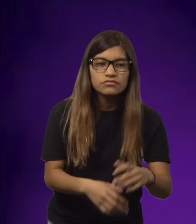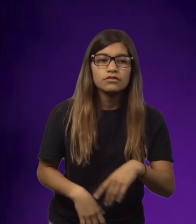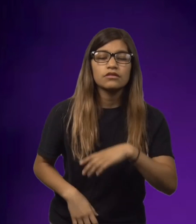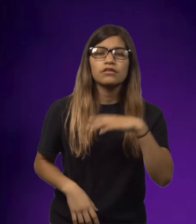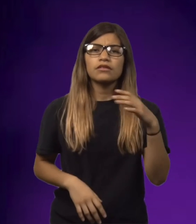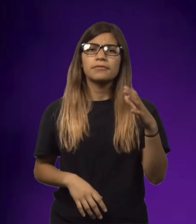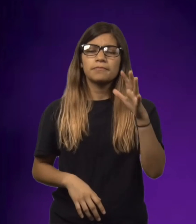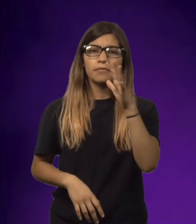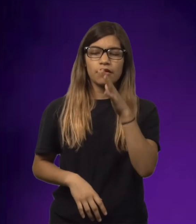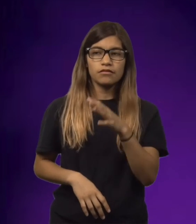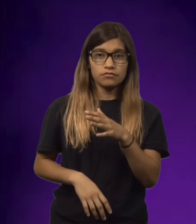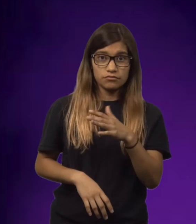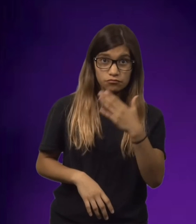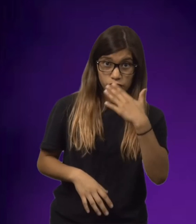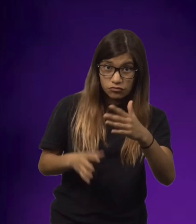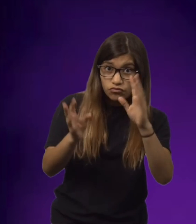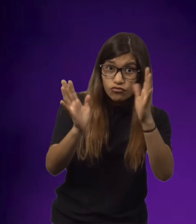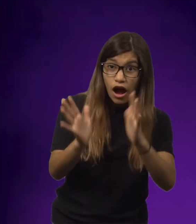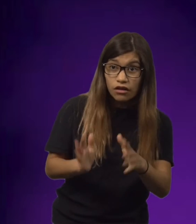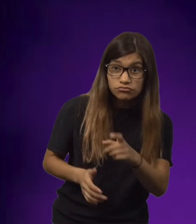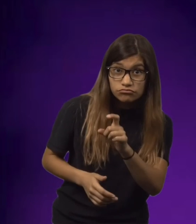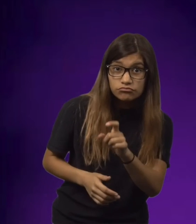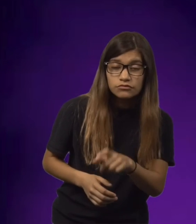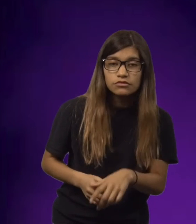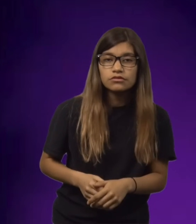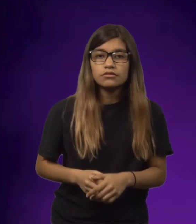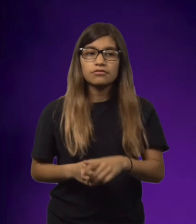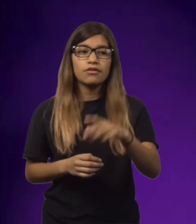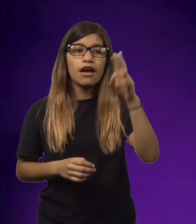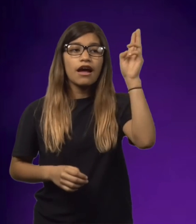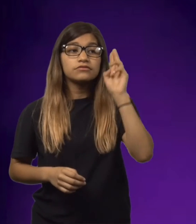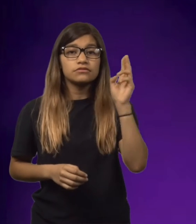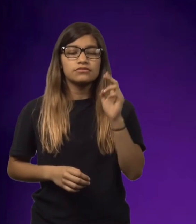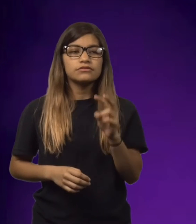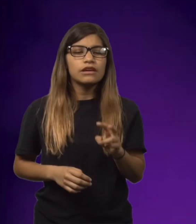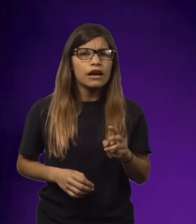"Tomorrow is going to be a good day for fishing." And mom said, "The weather is going to be good?"